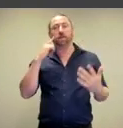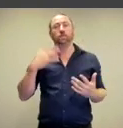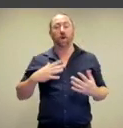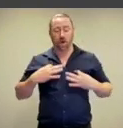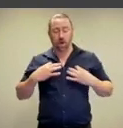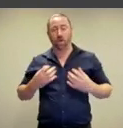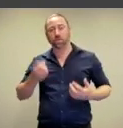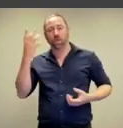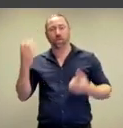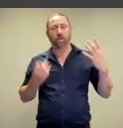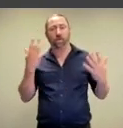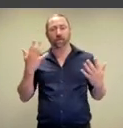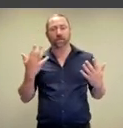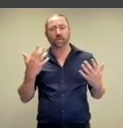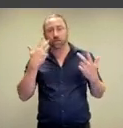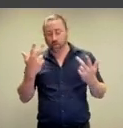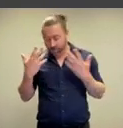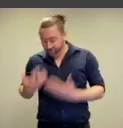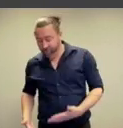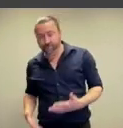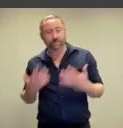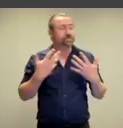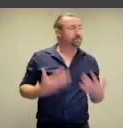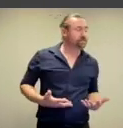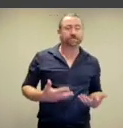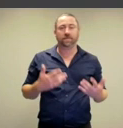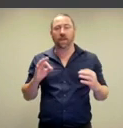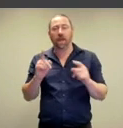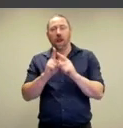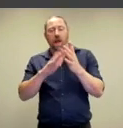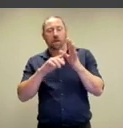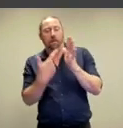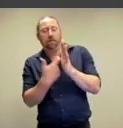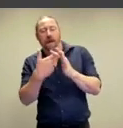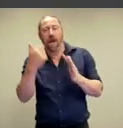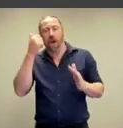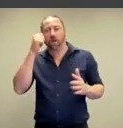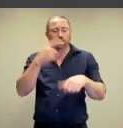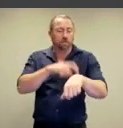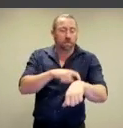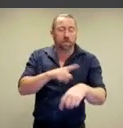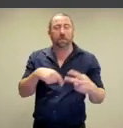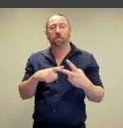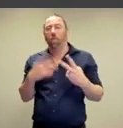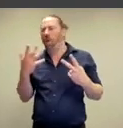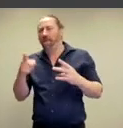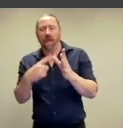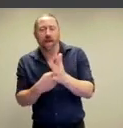of their clothing extends that intention. So they're kind of getting rid of any